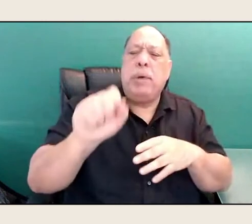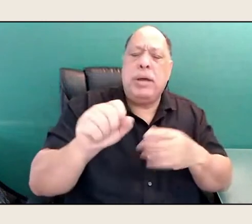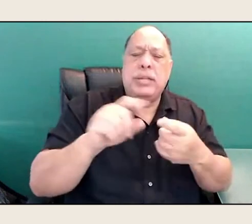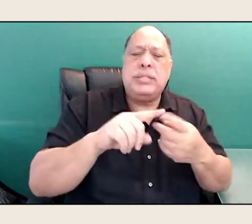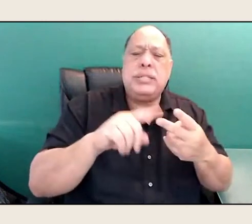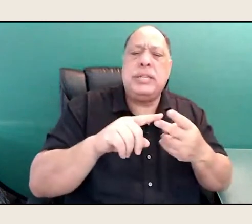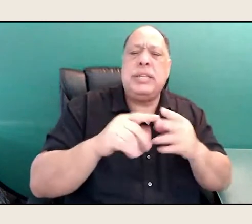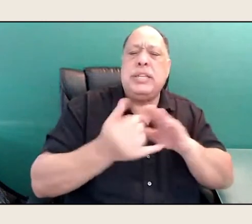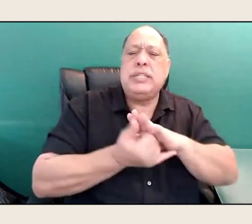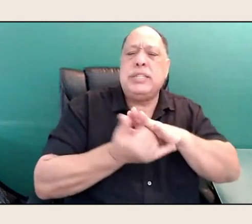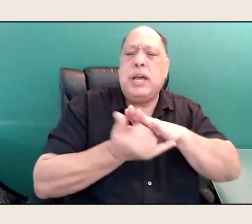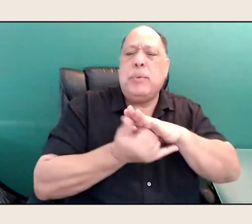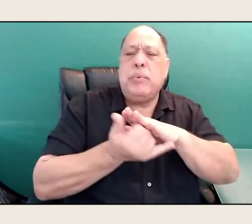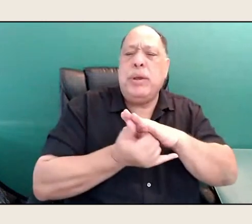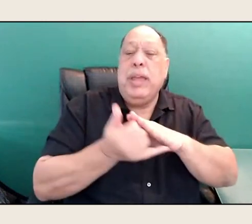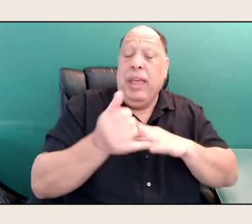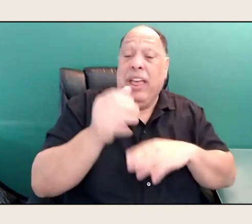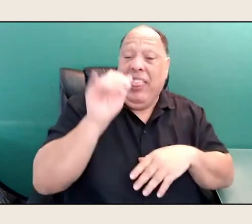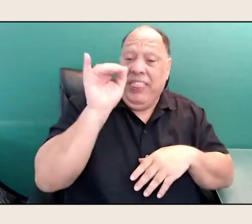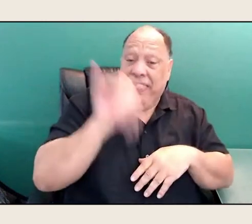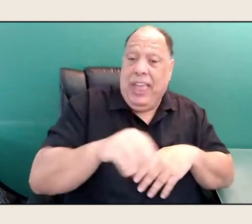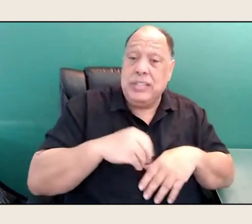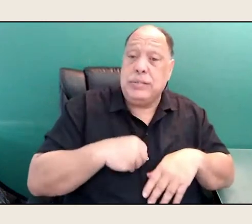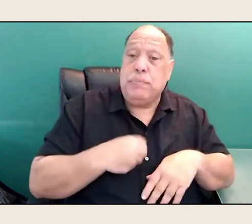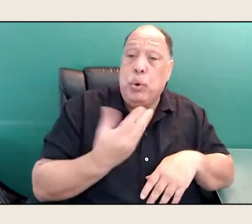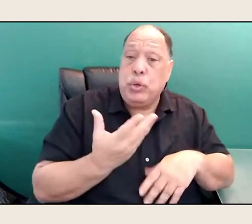But I'm also thinking about poetry with art,